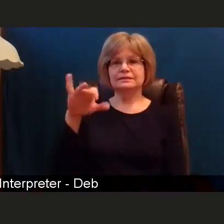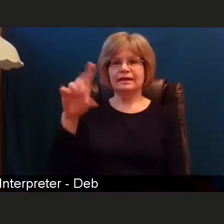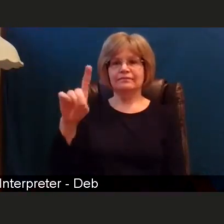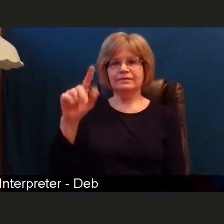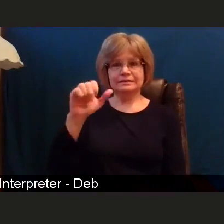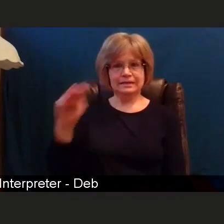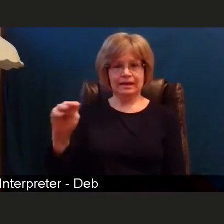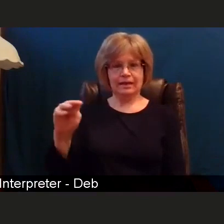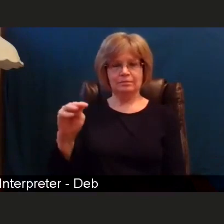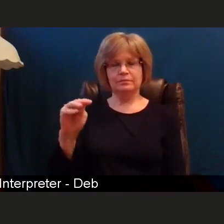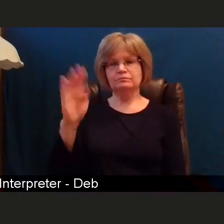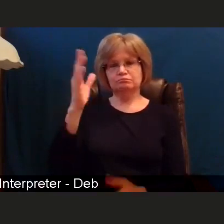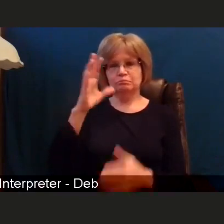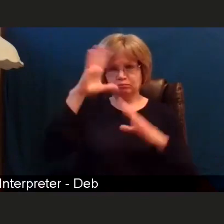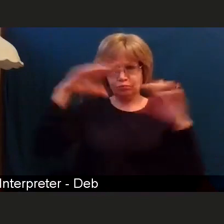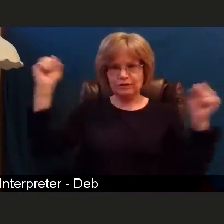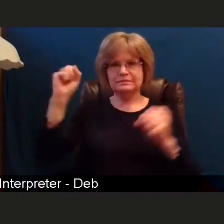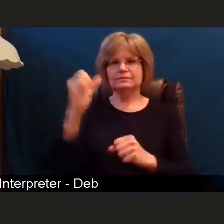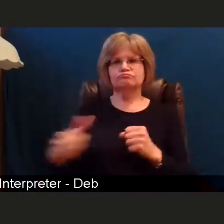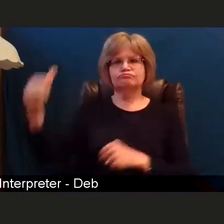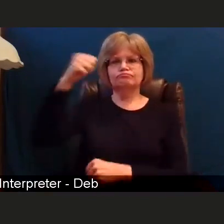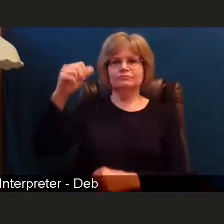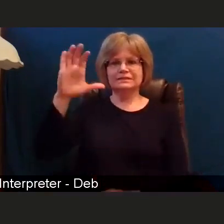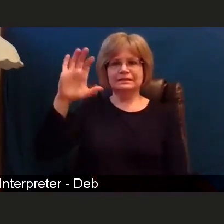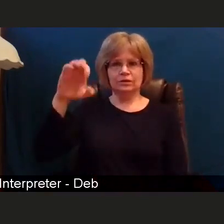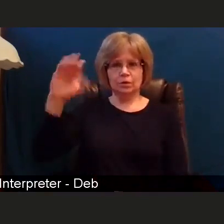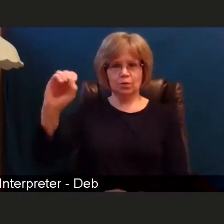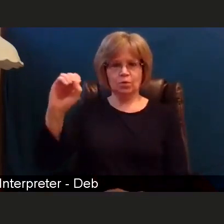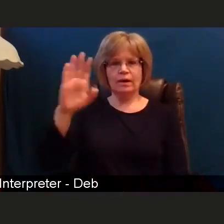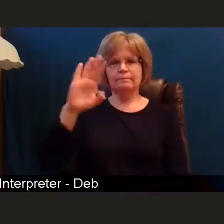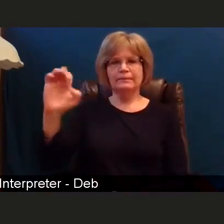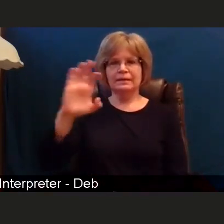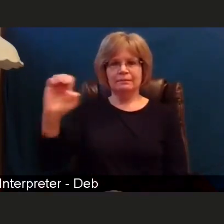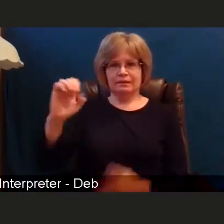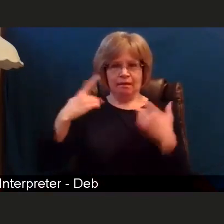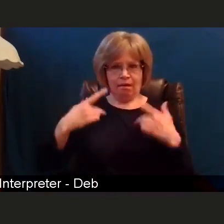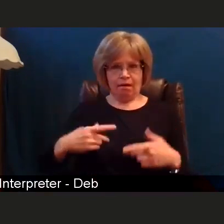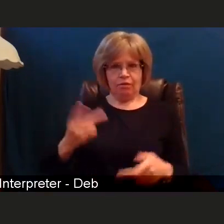and welcome to one of our Facebook Live video town halls